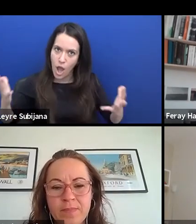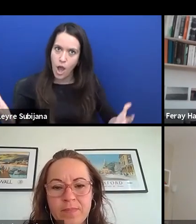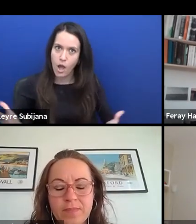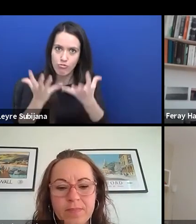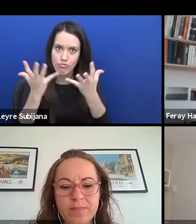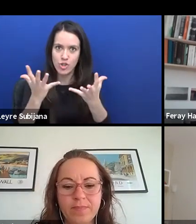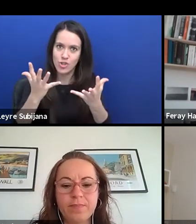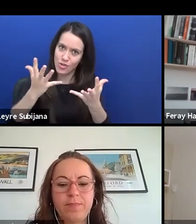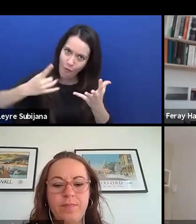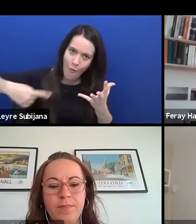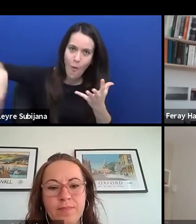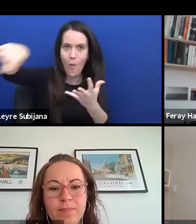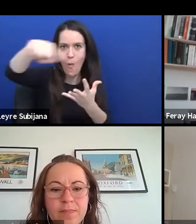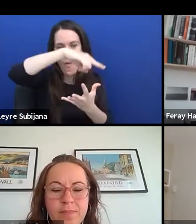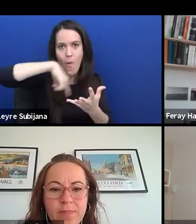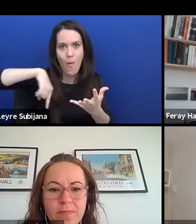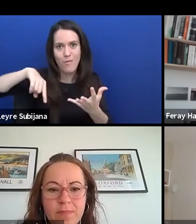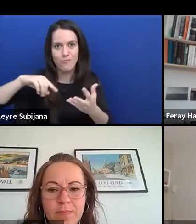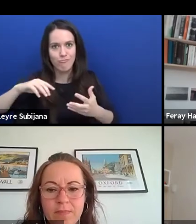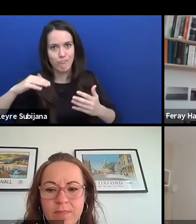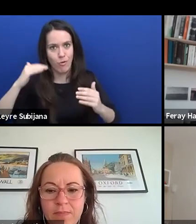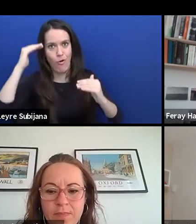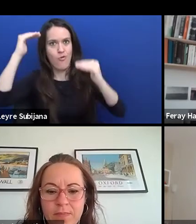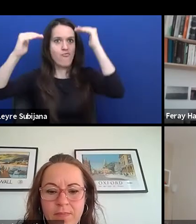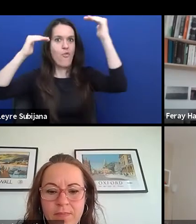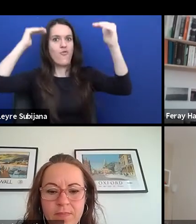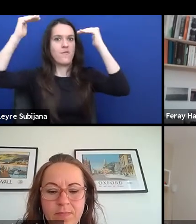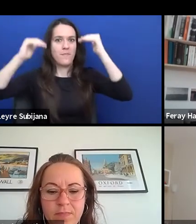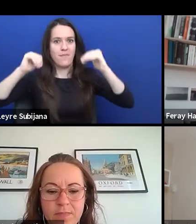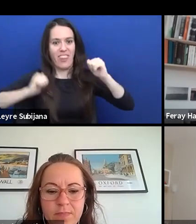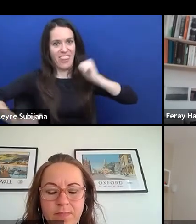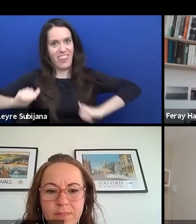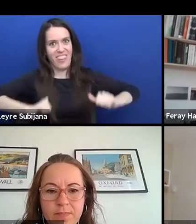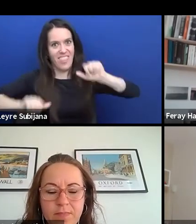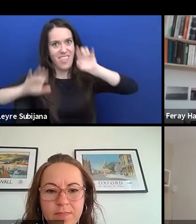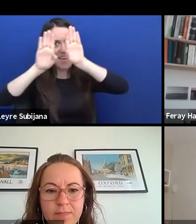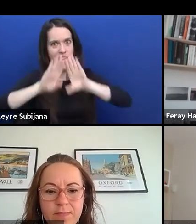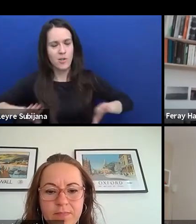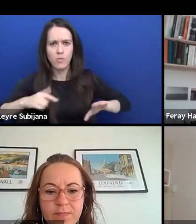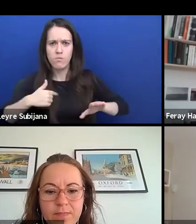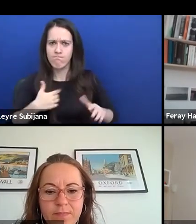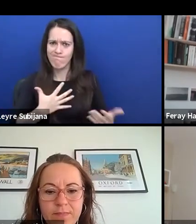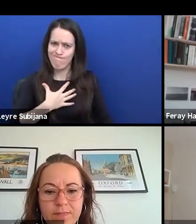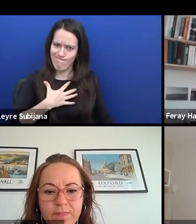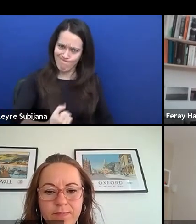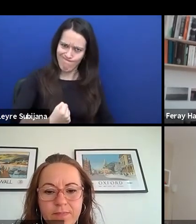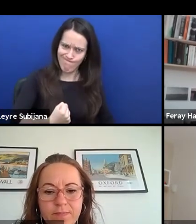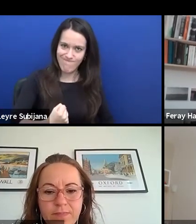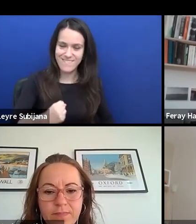as grownups, as theatre makers to really dare to do some self investigation